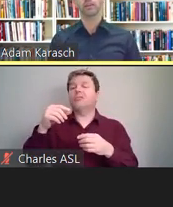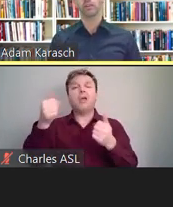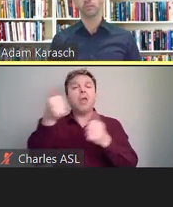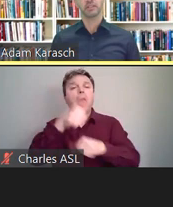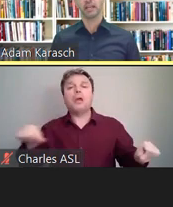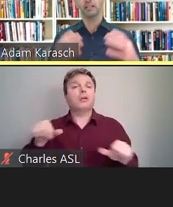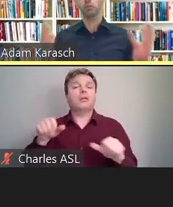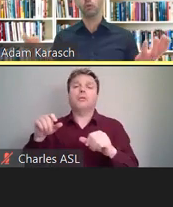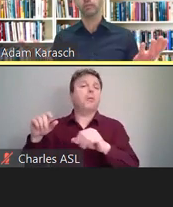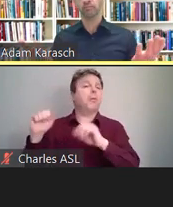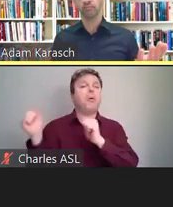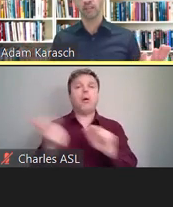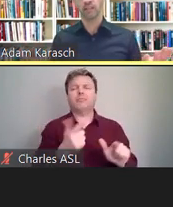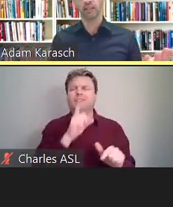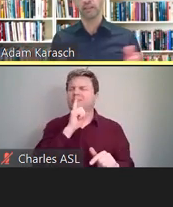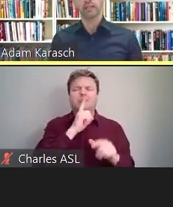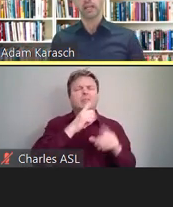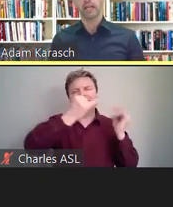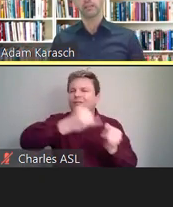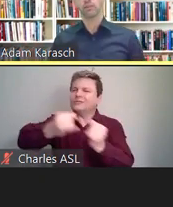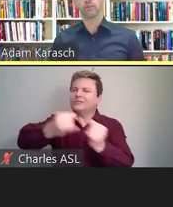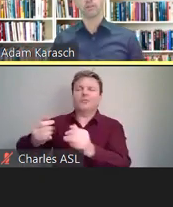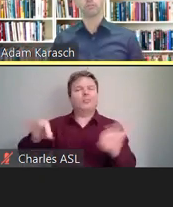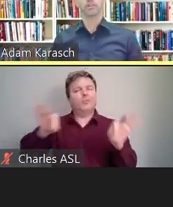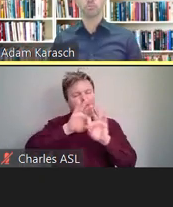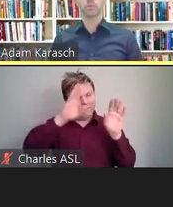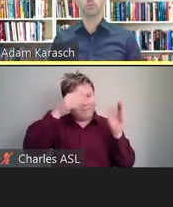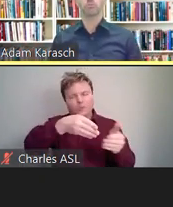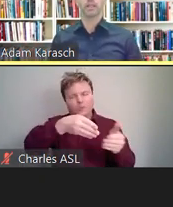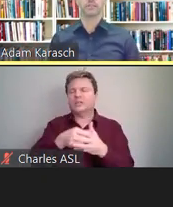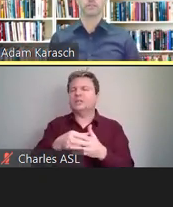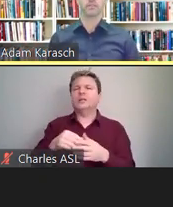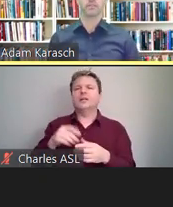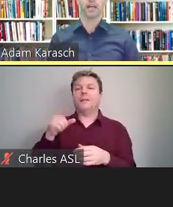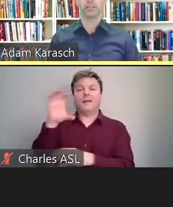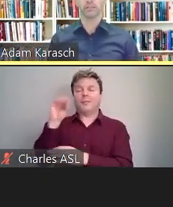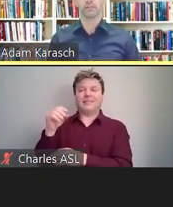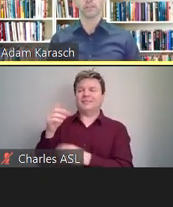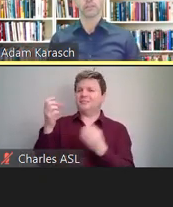don't know exactly what they need, and they're looking for experience-based guidance.